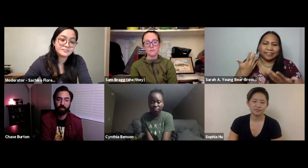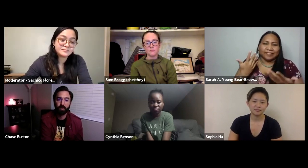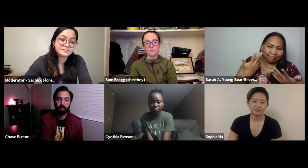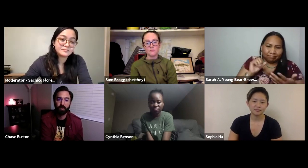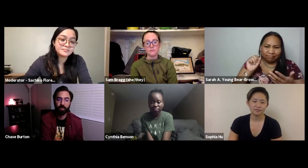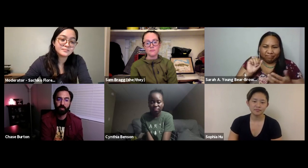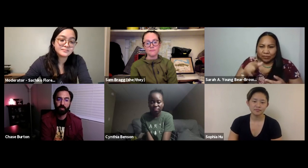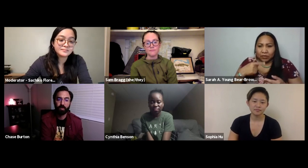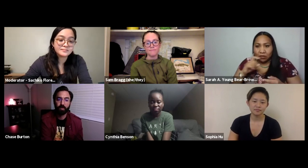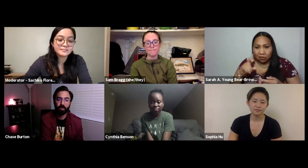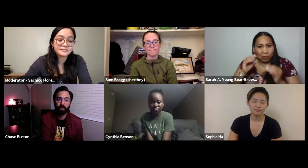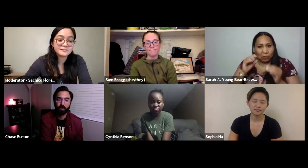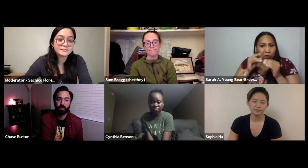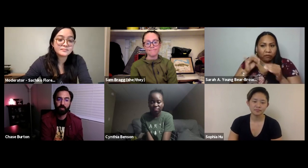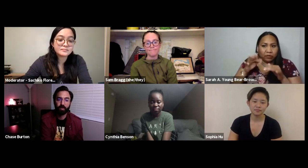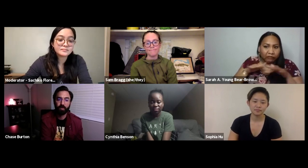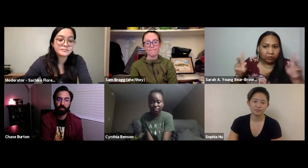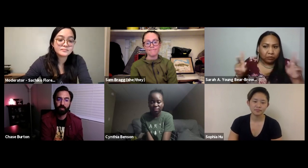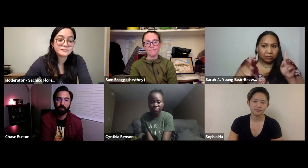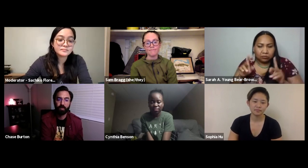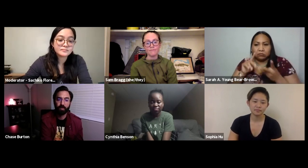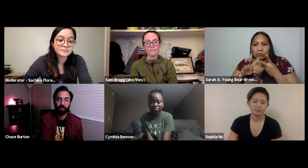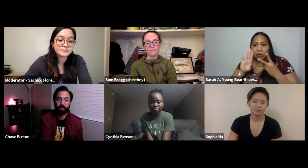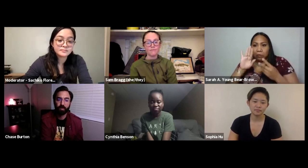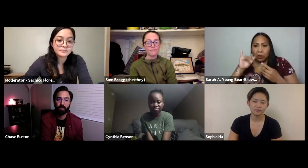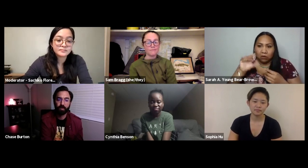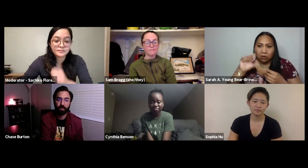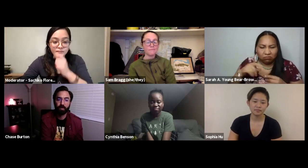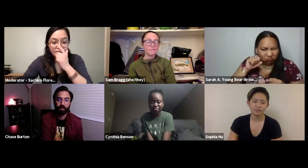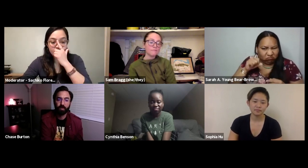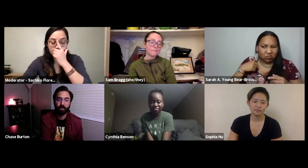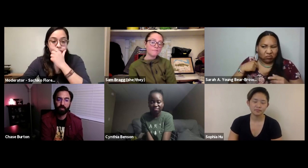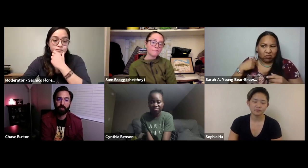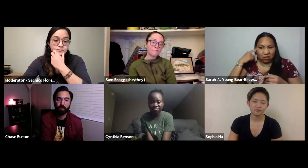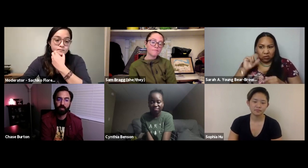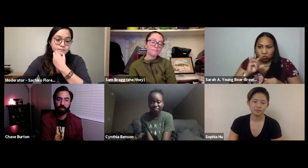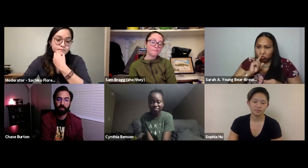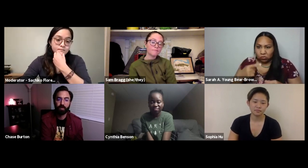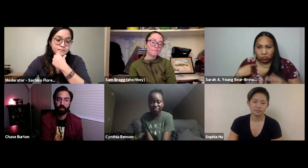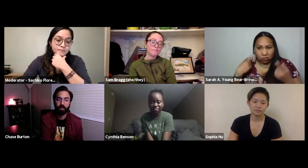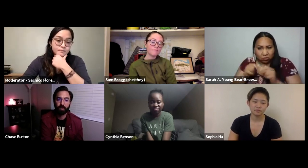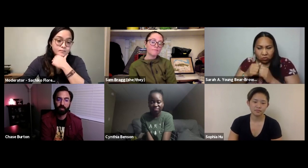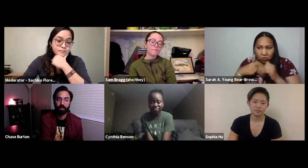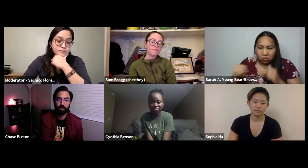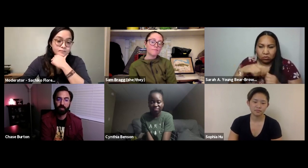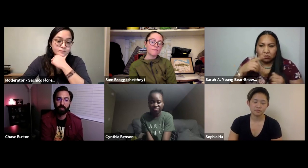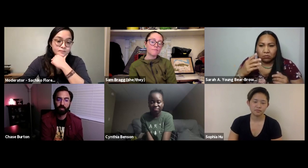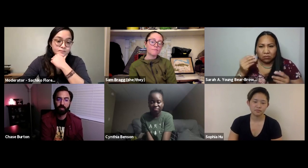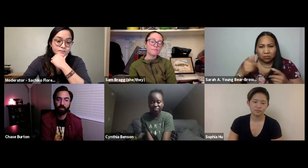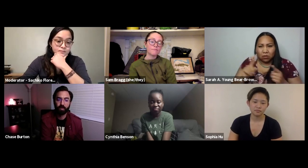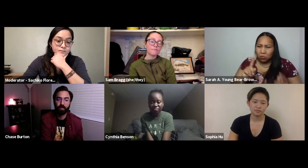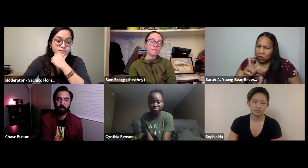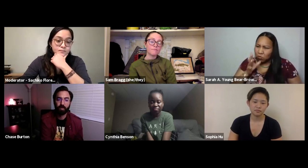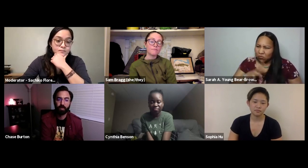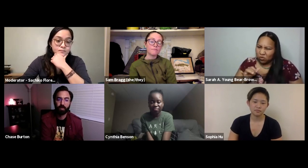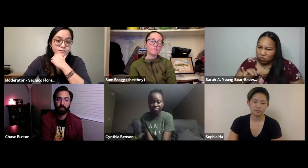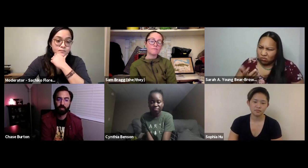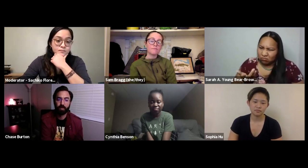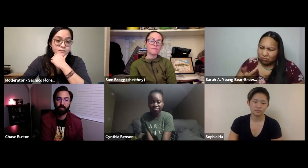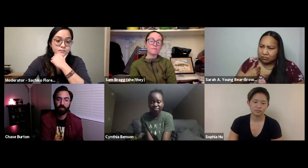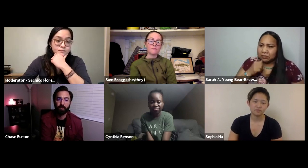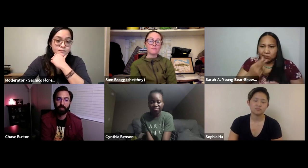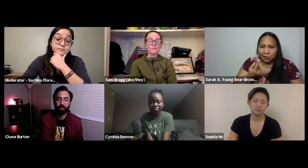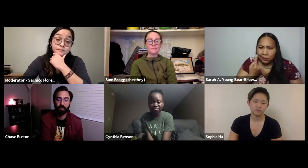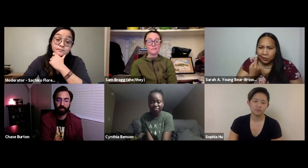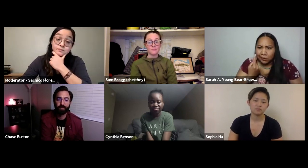about white men and there's not a lot of diversity. I don't see BIPOC representation and I really